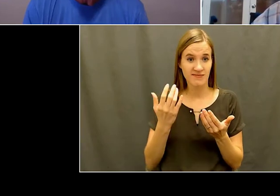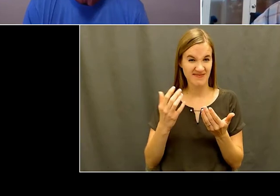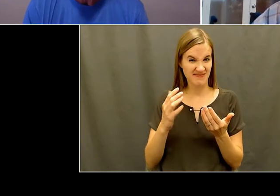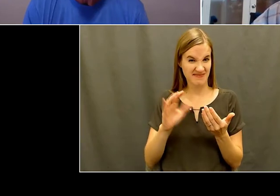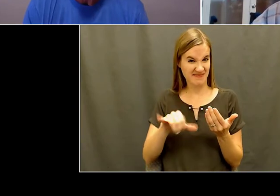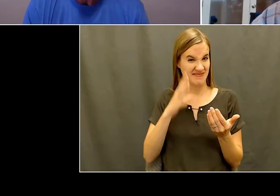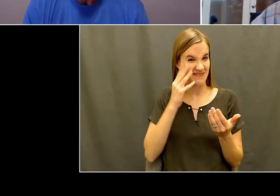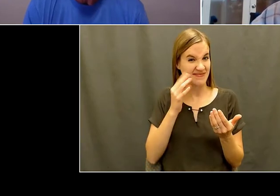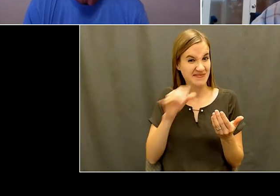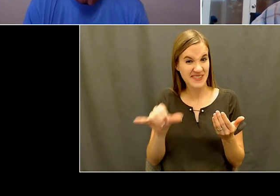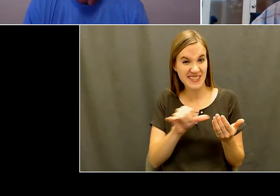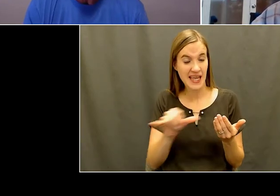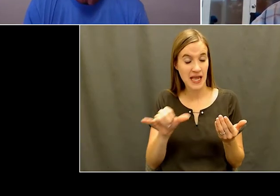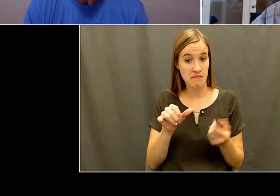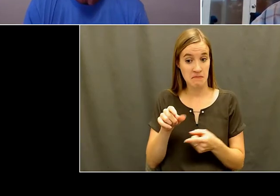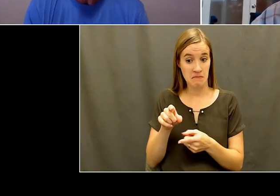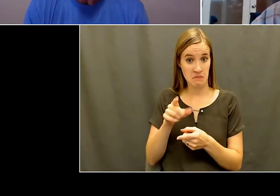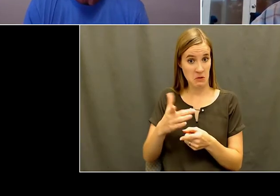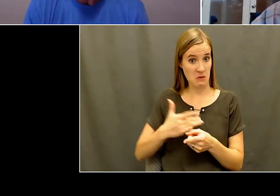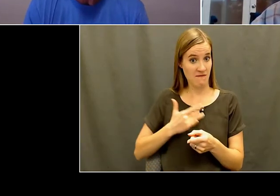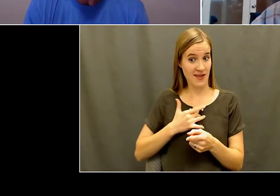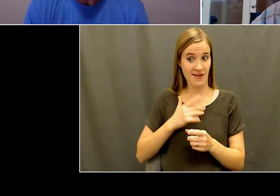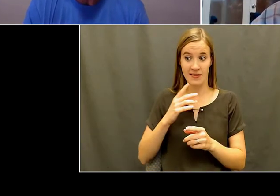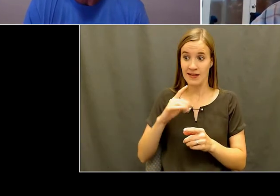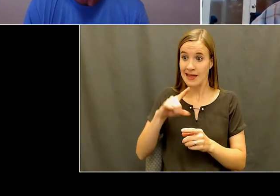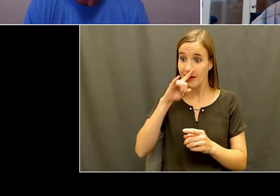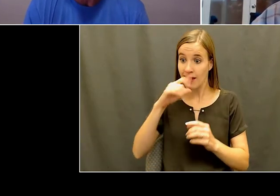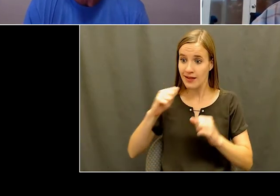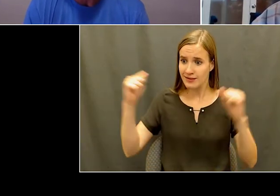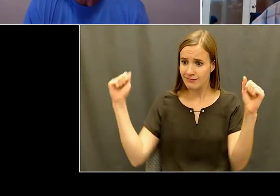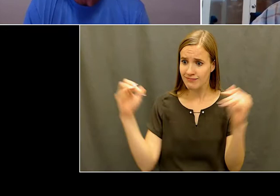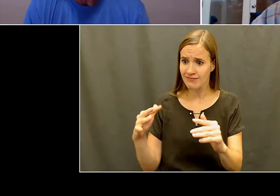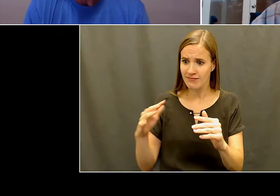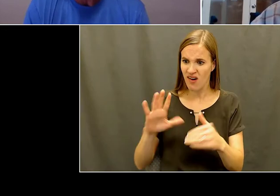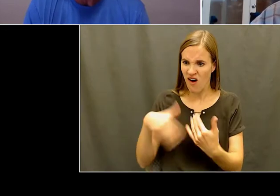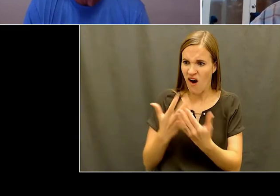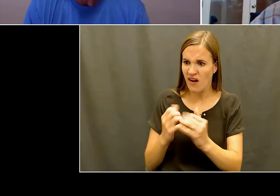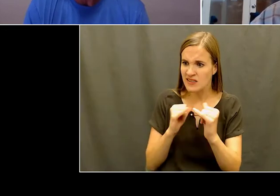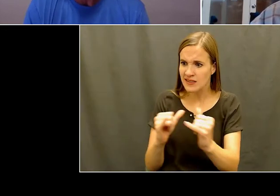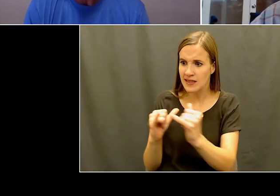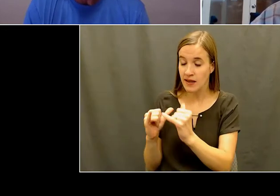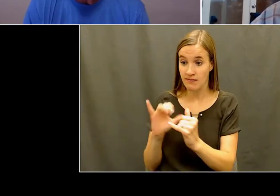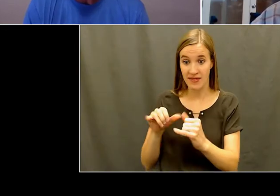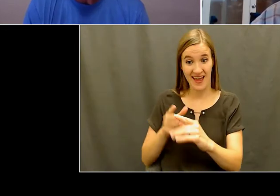Kelly: Yeah. Well, I would, again, that it was kind of a double fold because, you know, most of our volunteers were